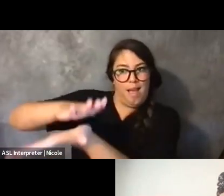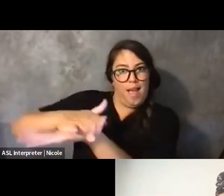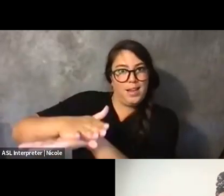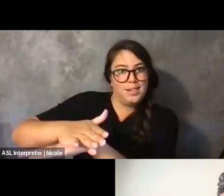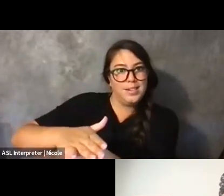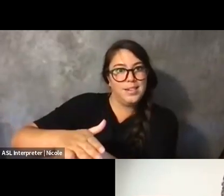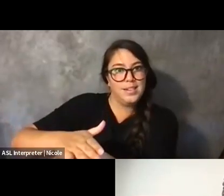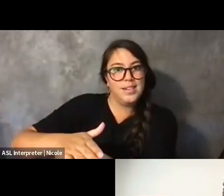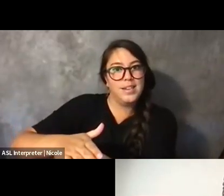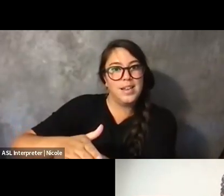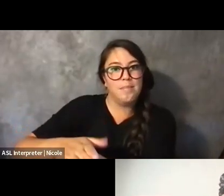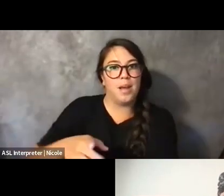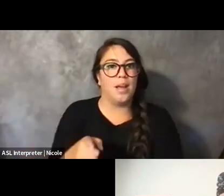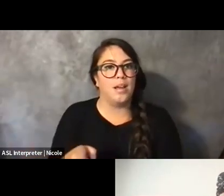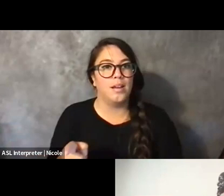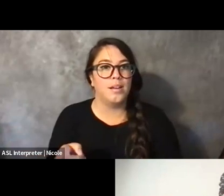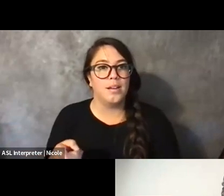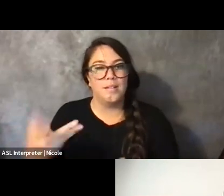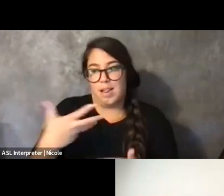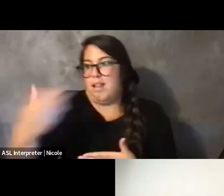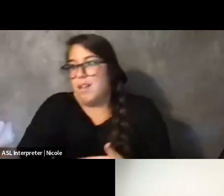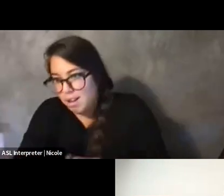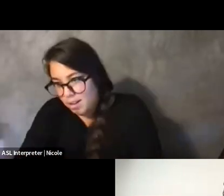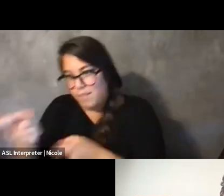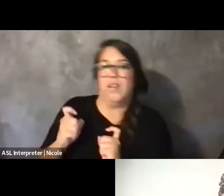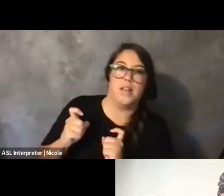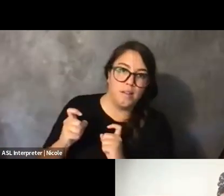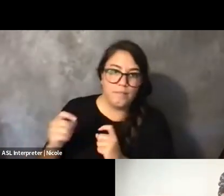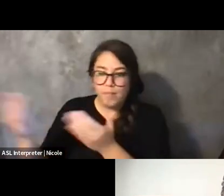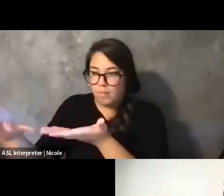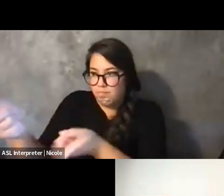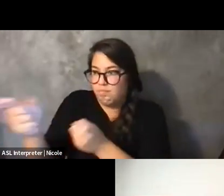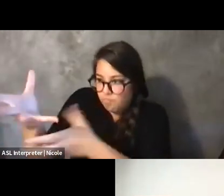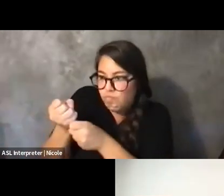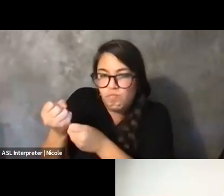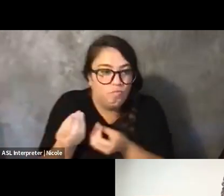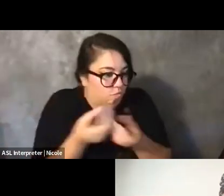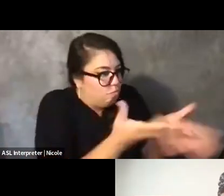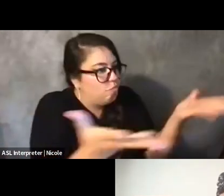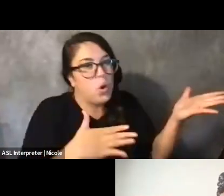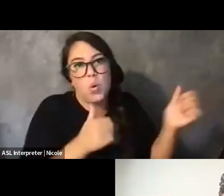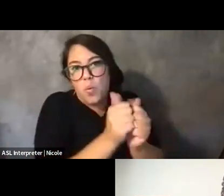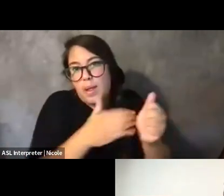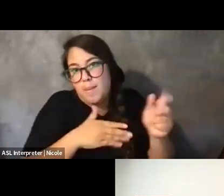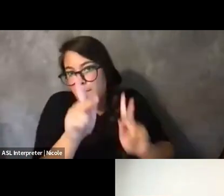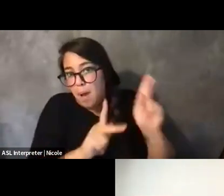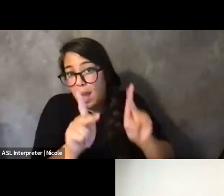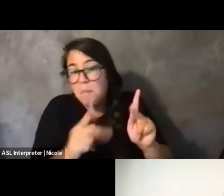Like, I'm taking from you and then I'm bringing it back to my people. So like, are there examples that you all want to lift up or things in your own work